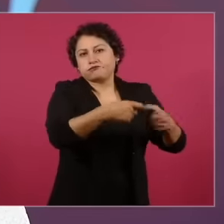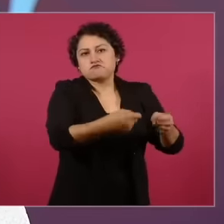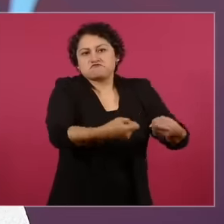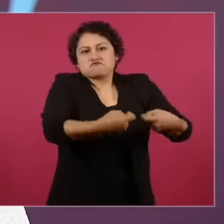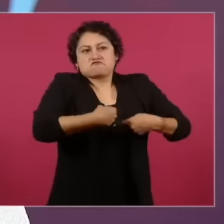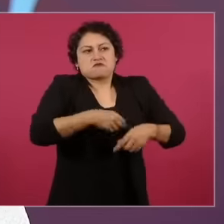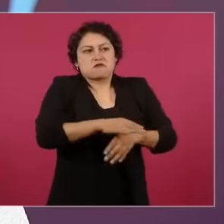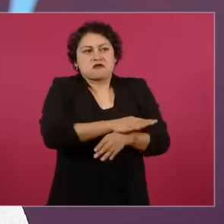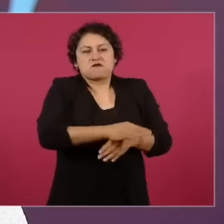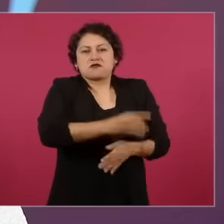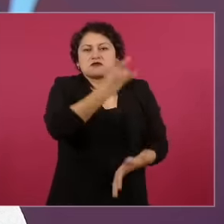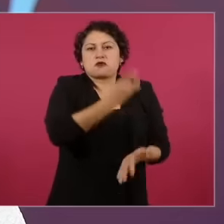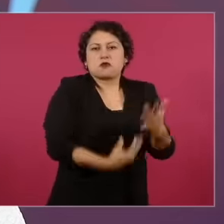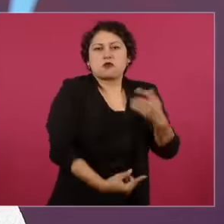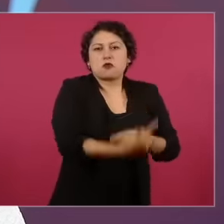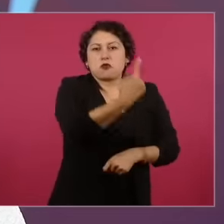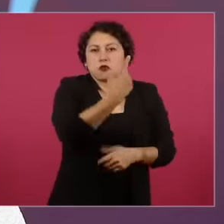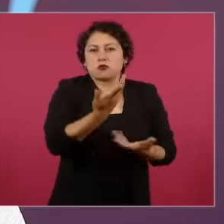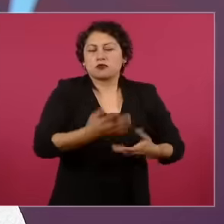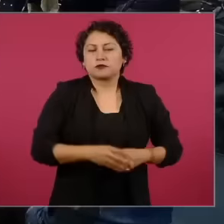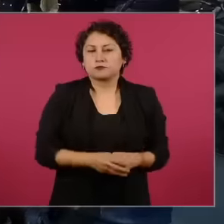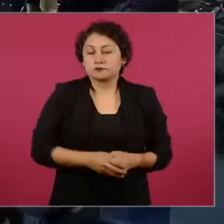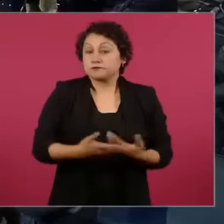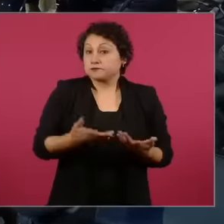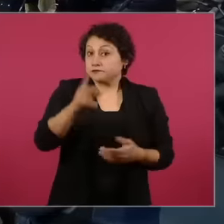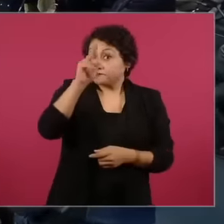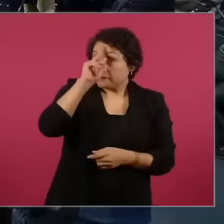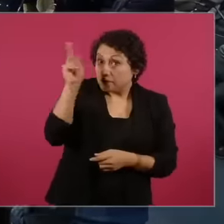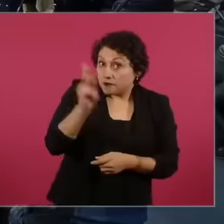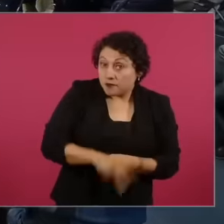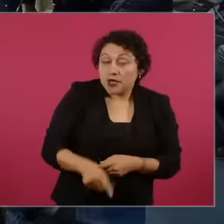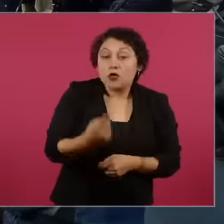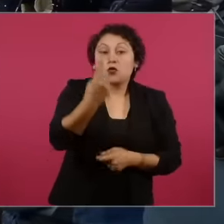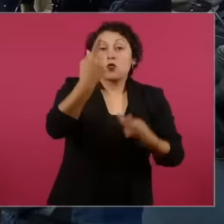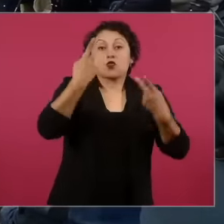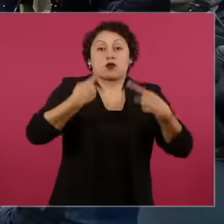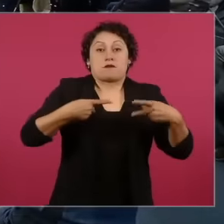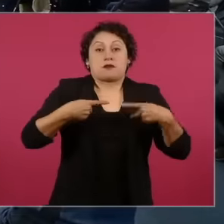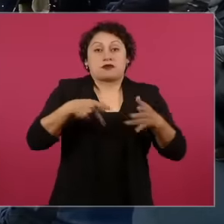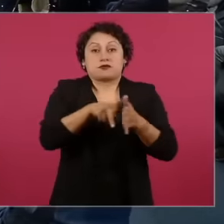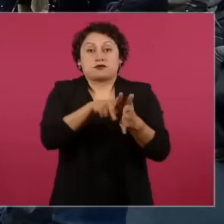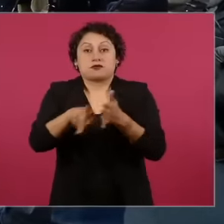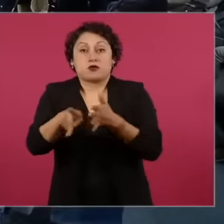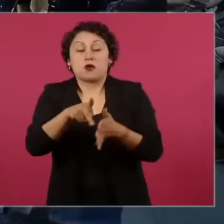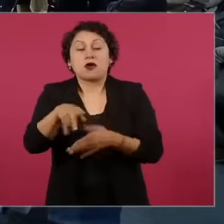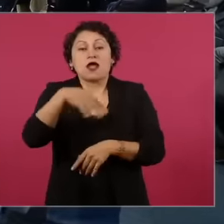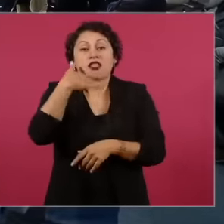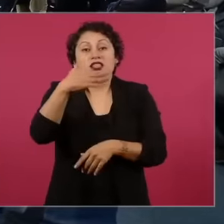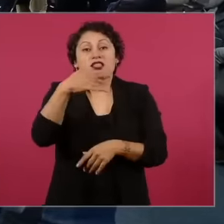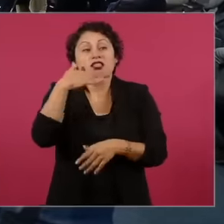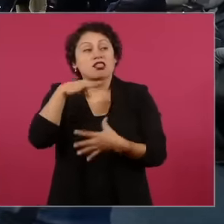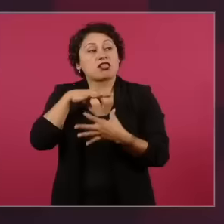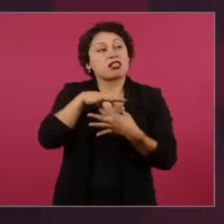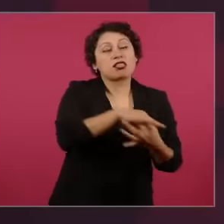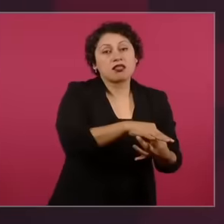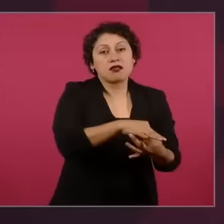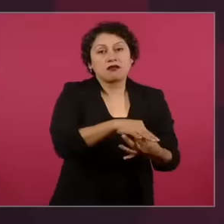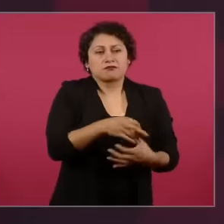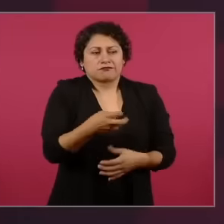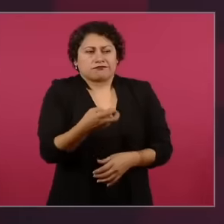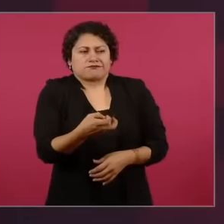so those who are corrupted should not even be considered journalism as It happened with